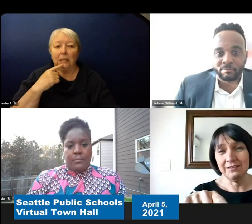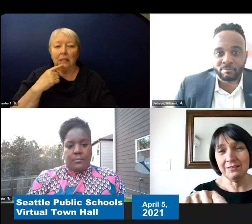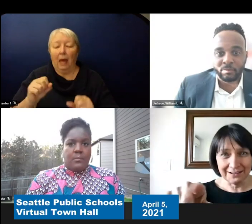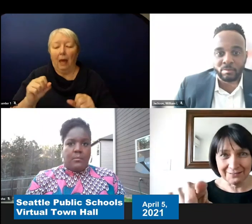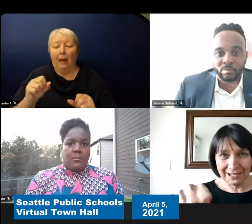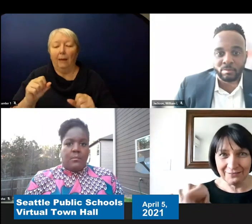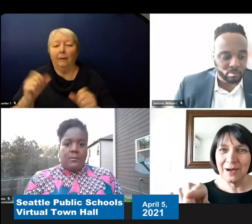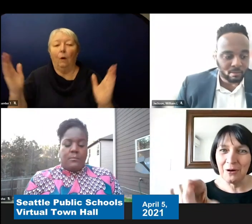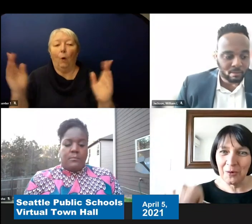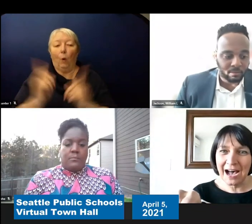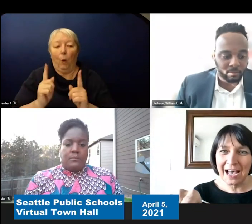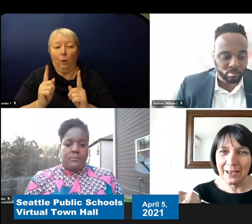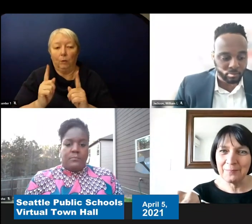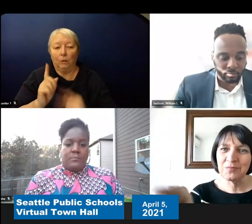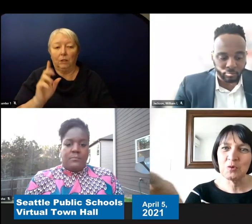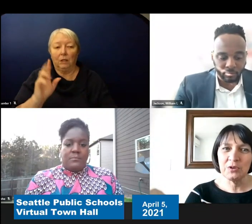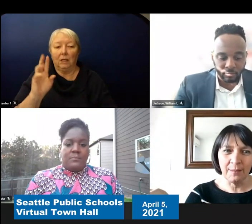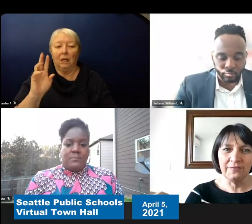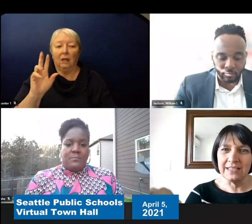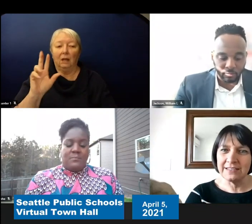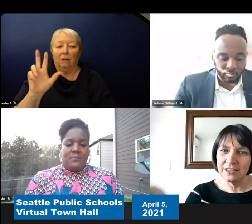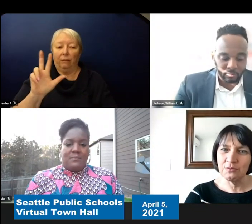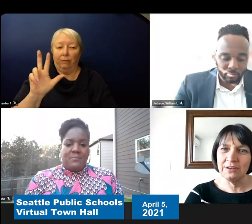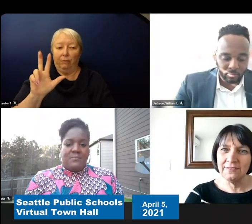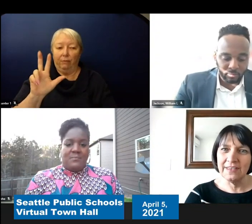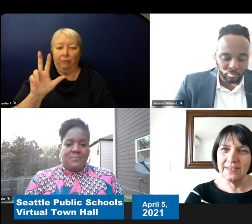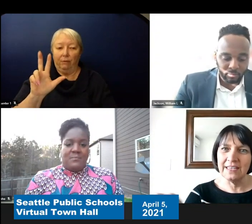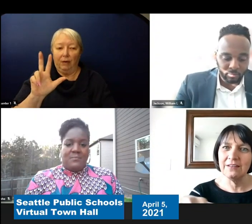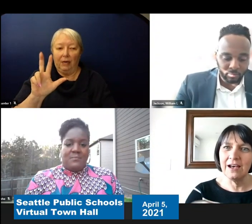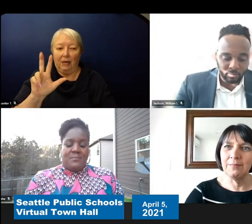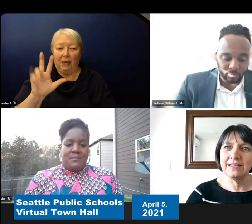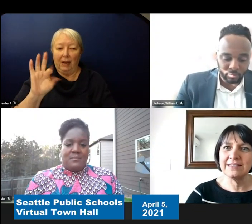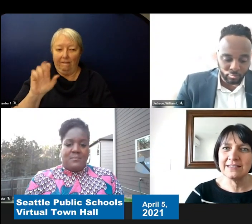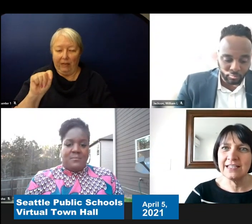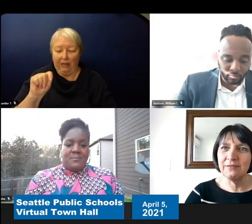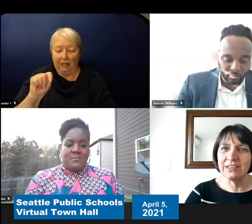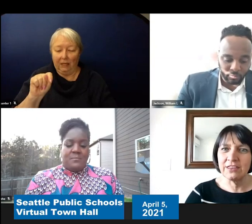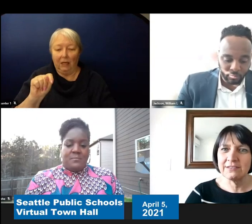of you about why we're not moving to 3 feet and sticking with a 6 feet.